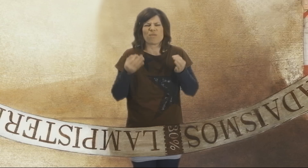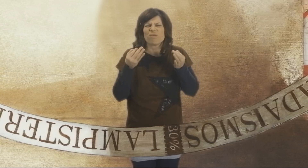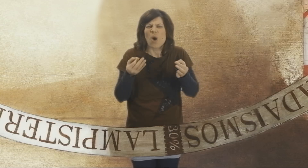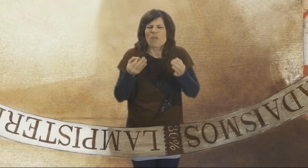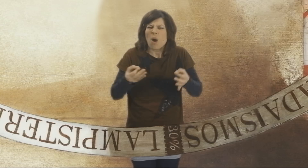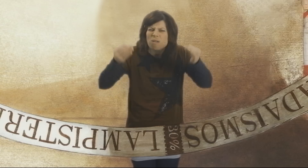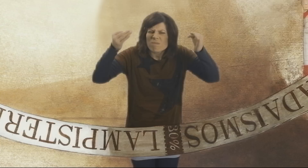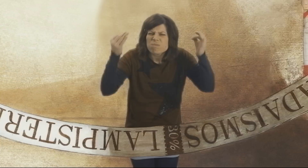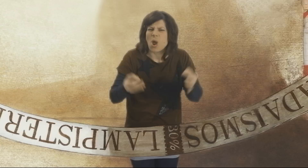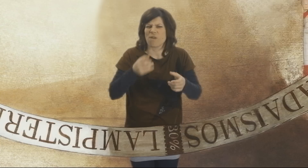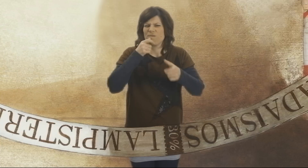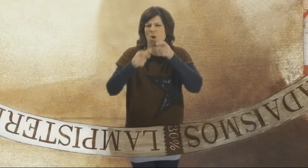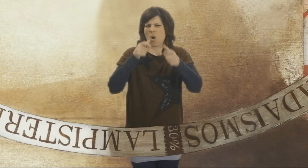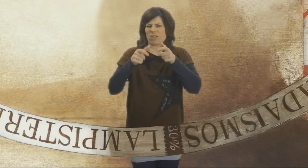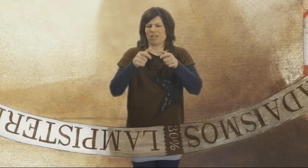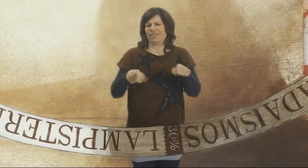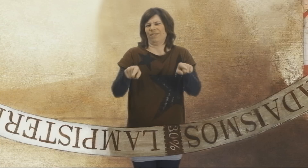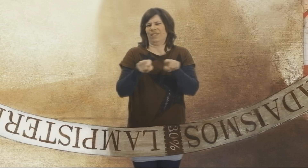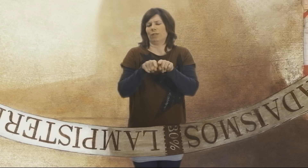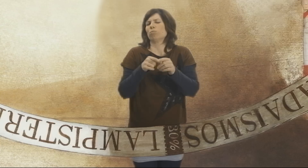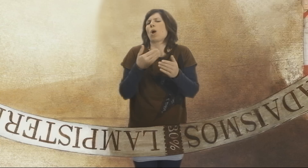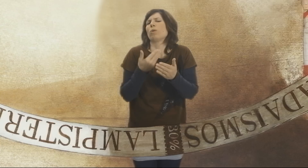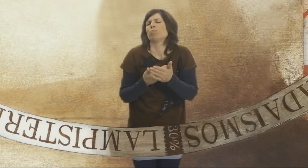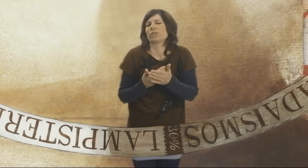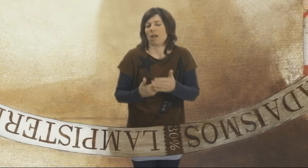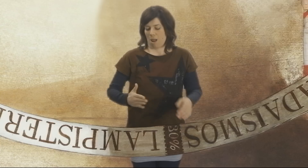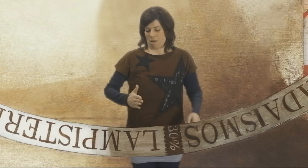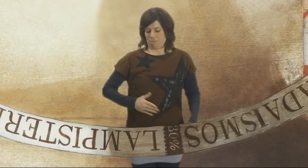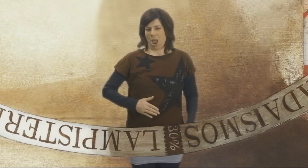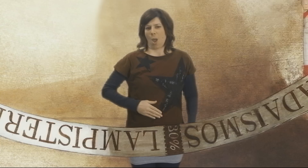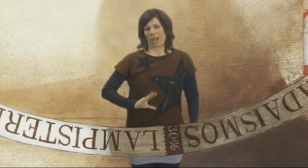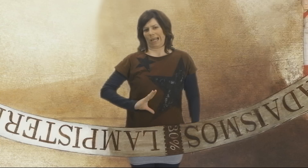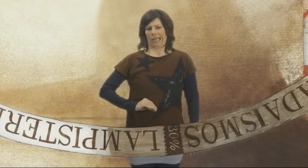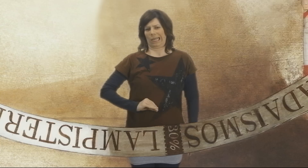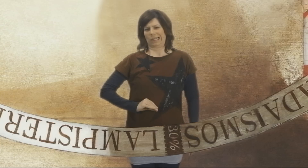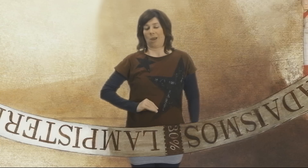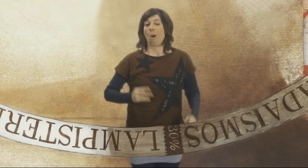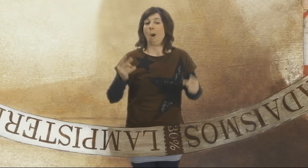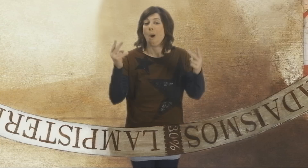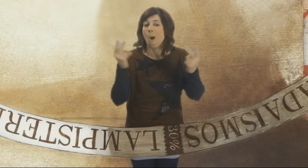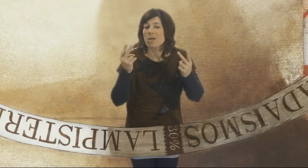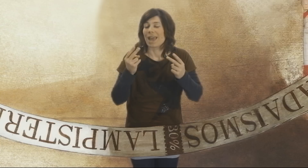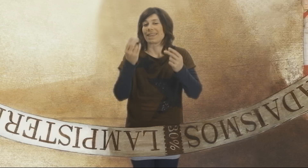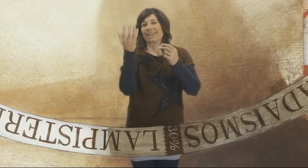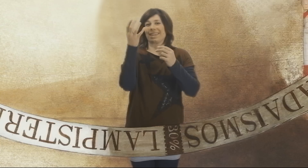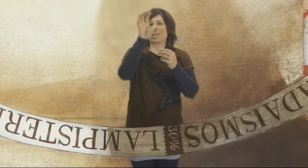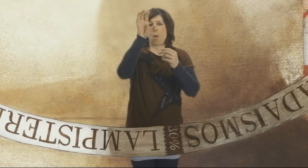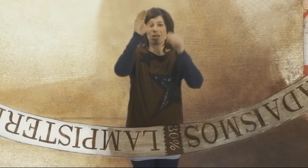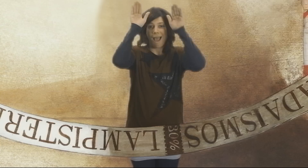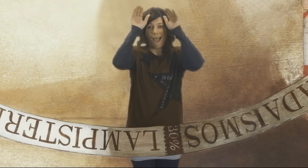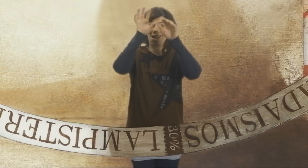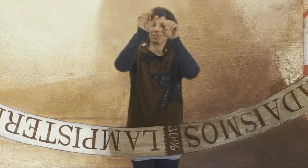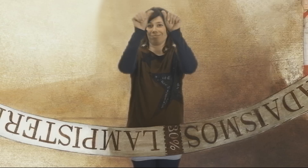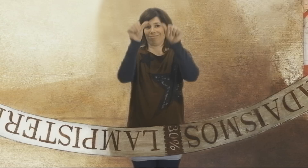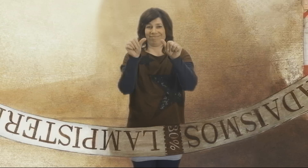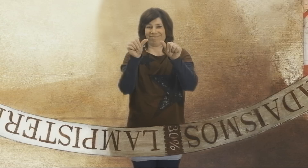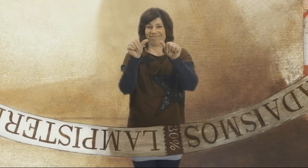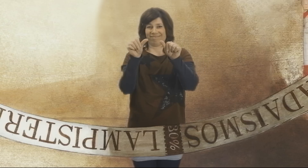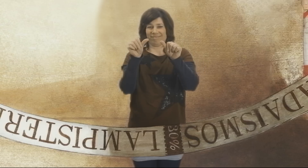what can you do with VENTRILOQUIST and CORKSREWHAZEL?